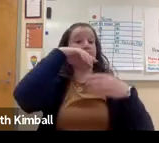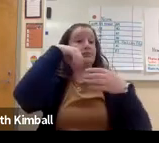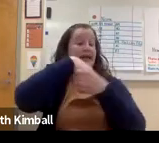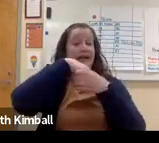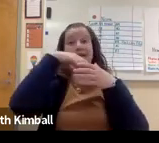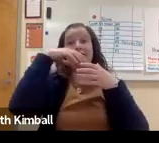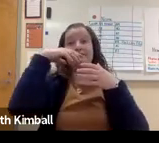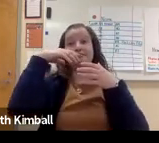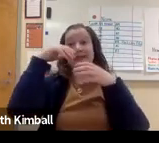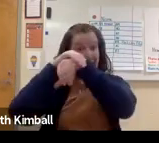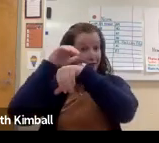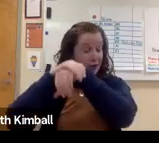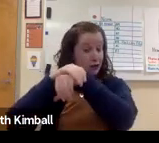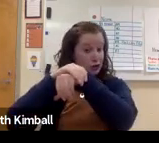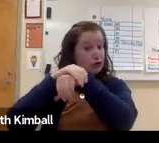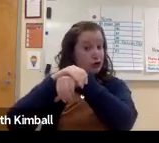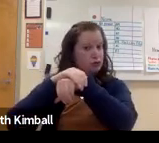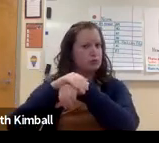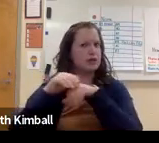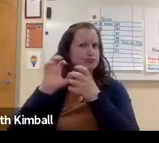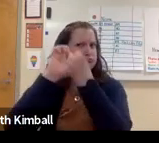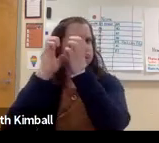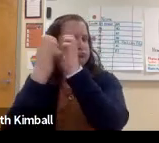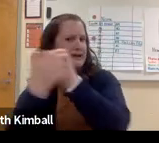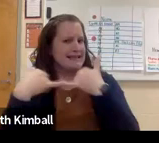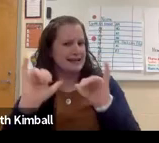Now, when we talk about the language in English